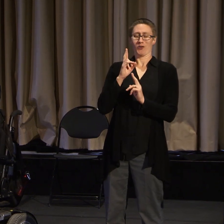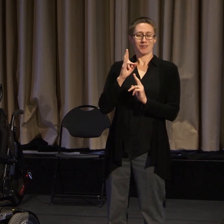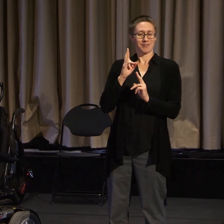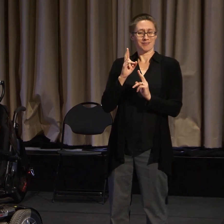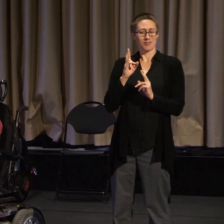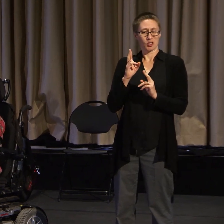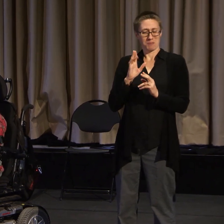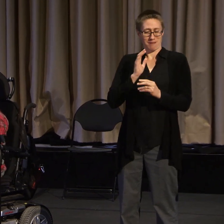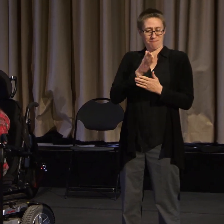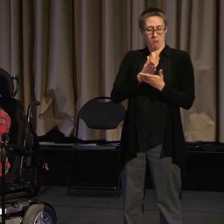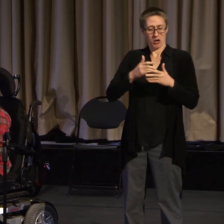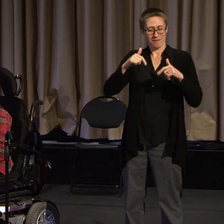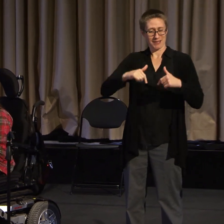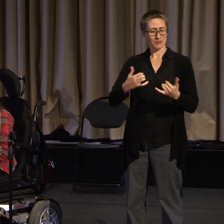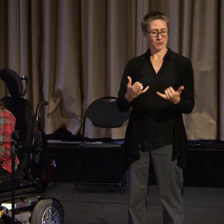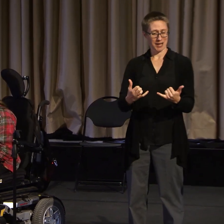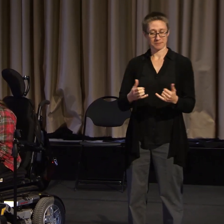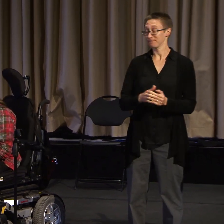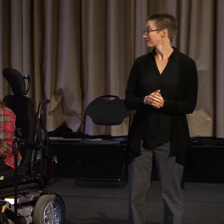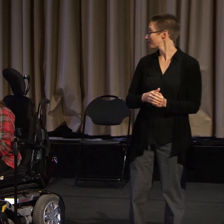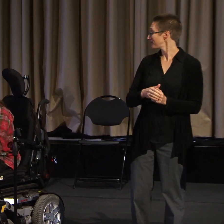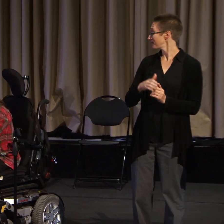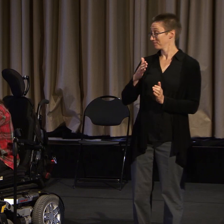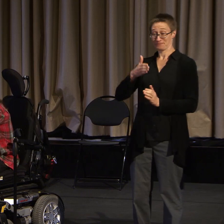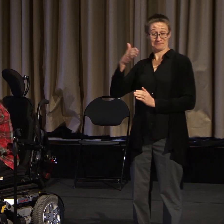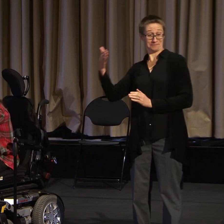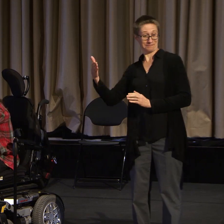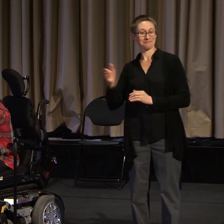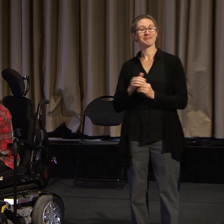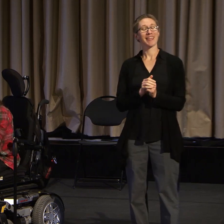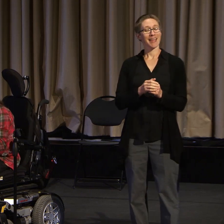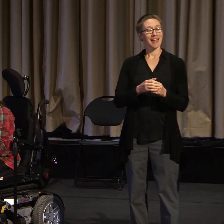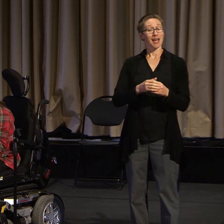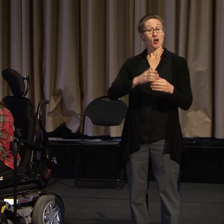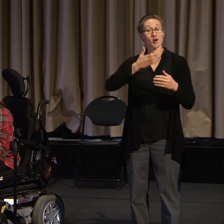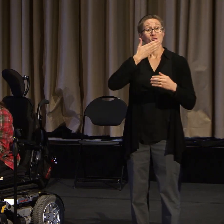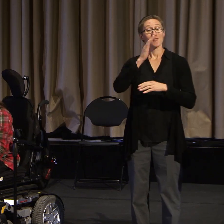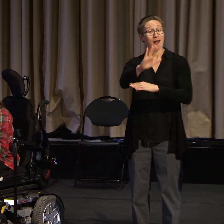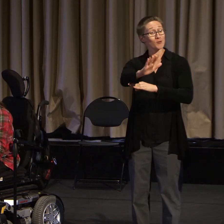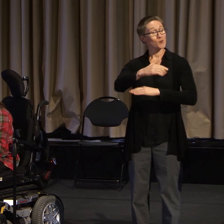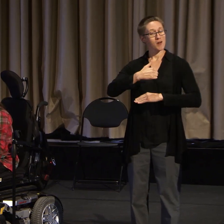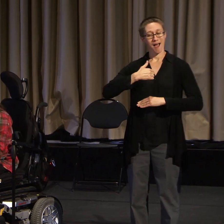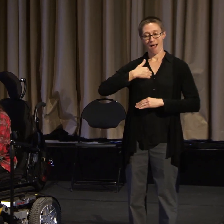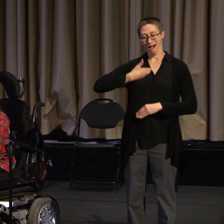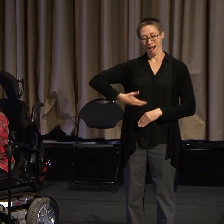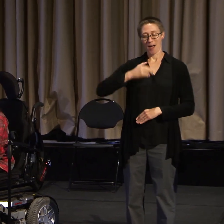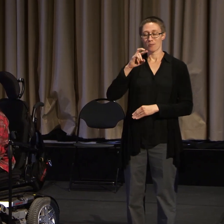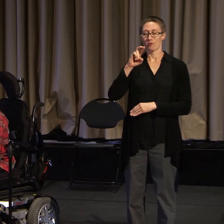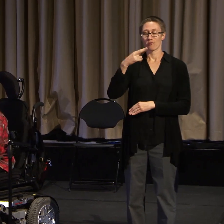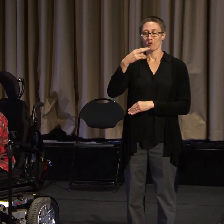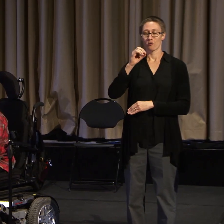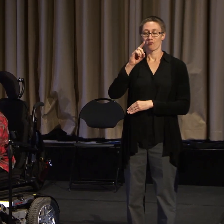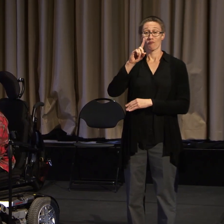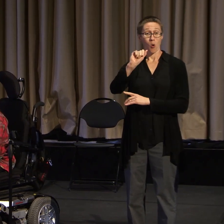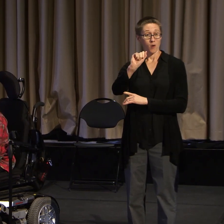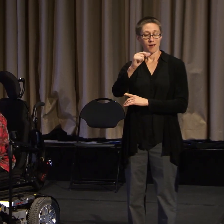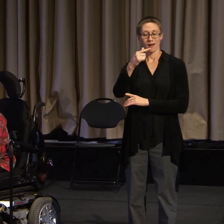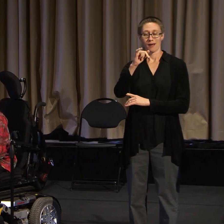Good afternoon, everyone. I'm Rhoda Gibson, one of the co-founders of MassADAPT.